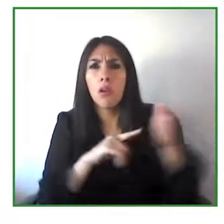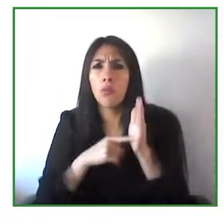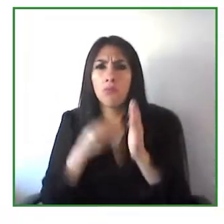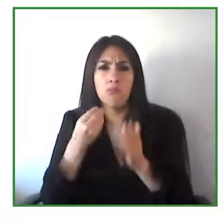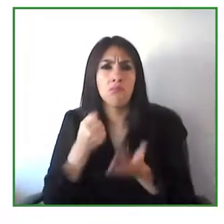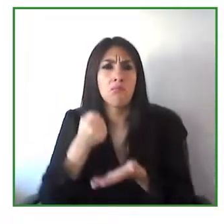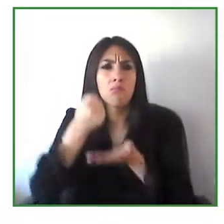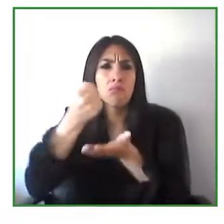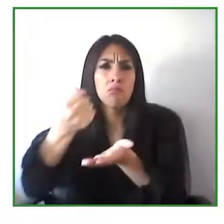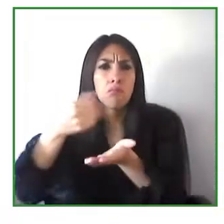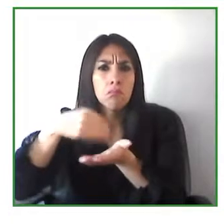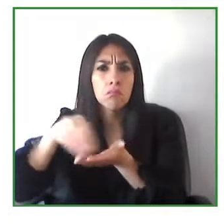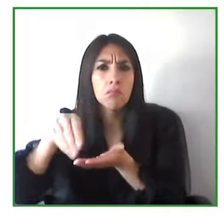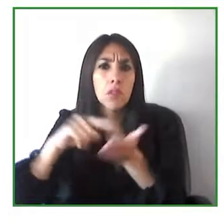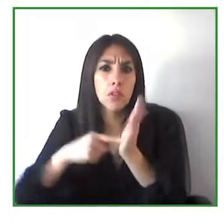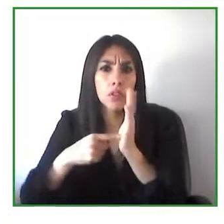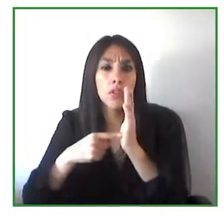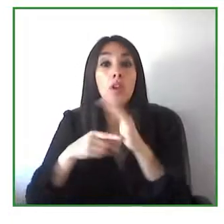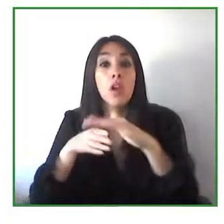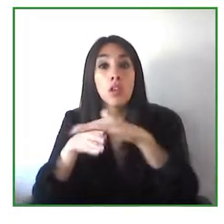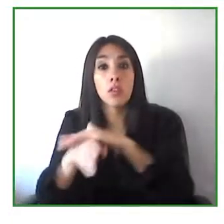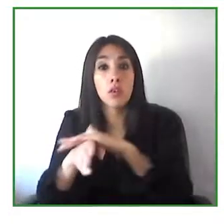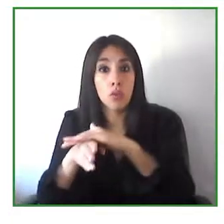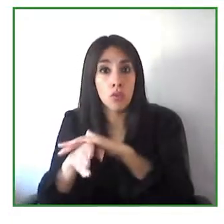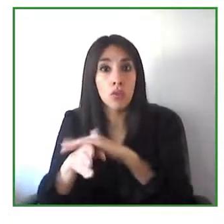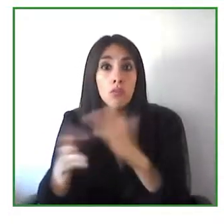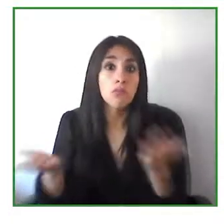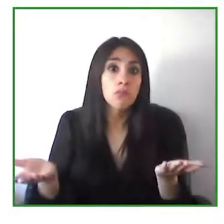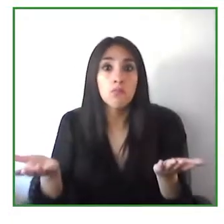are using taxpayer money to discriminate against a person with